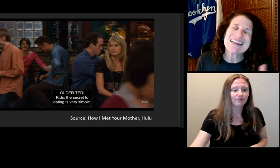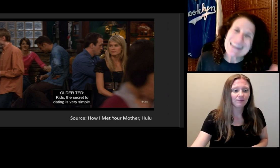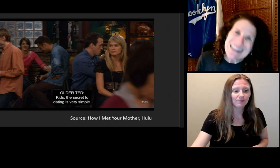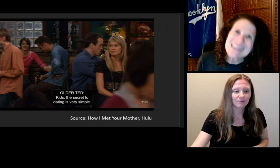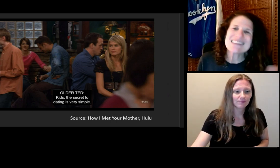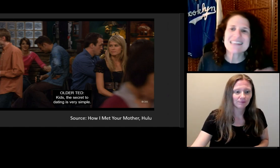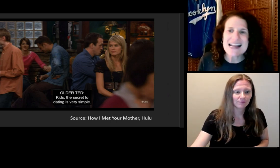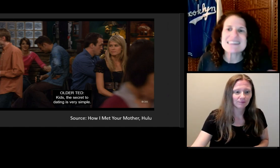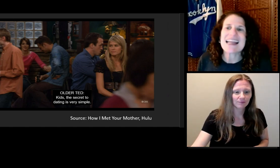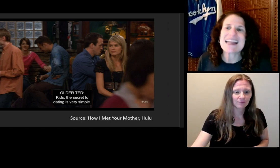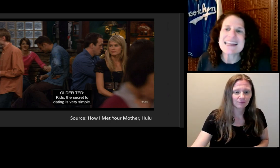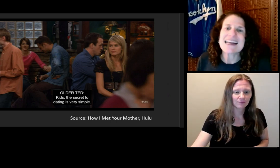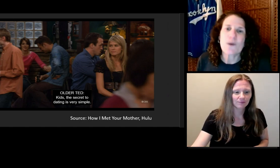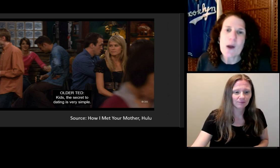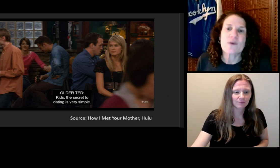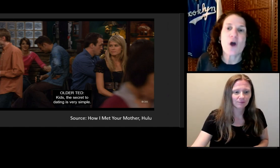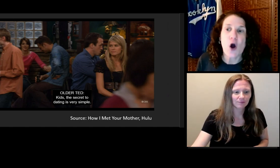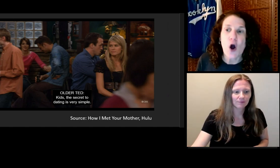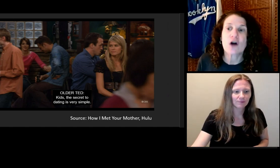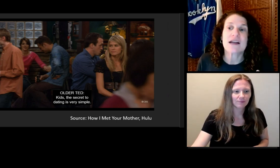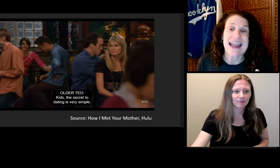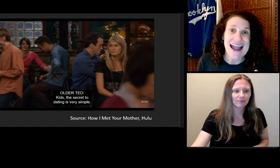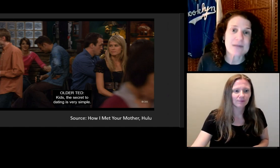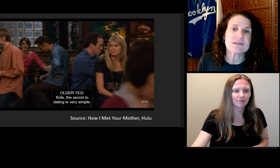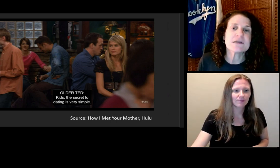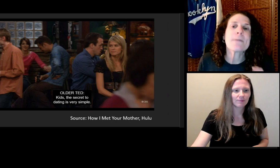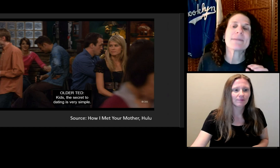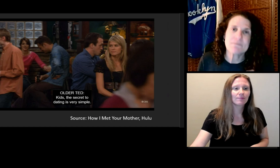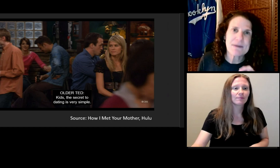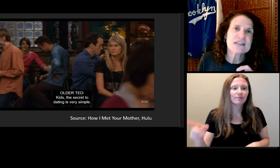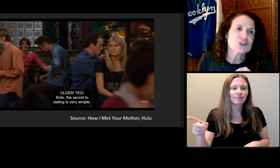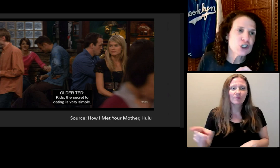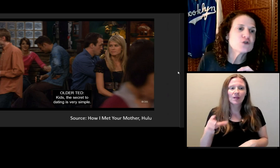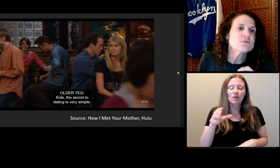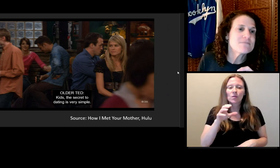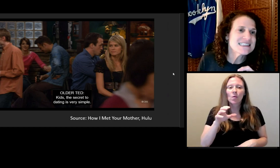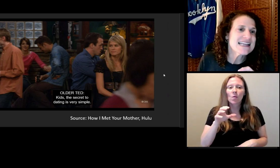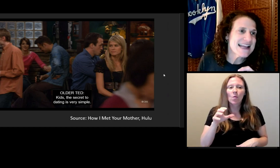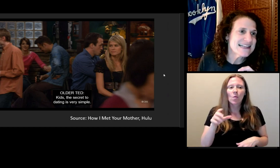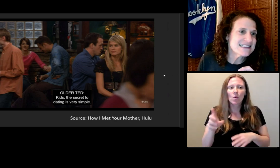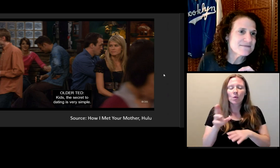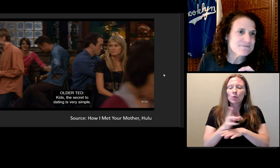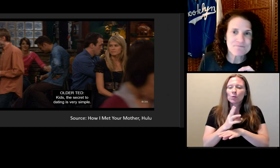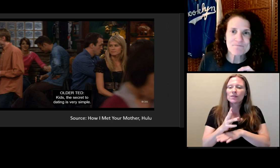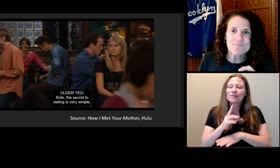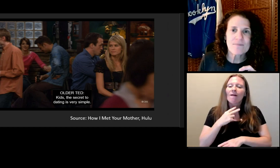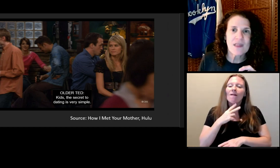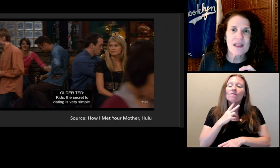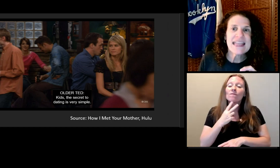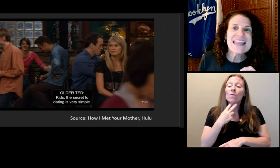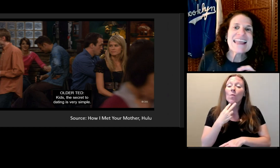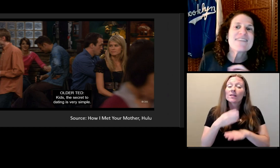Here are the captions letting us know Older Ted is doing the voiceover.